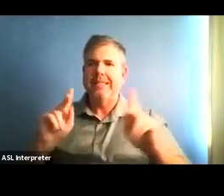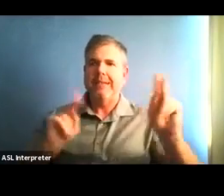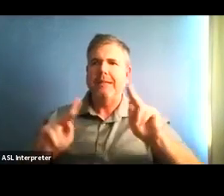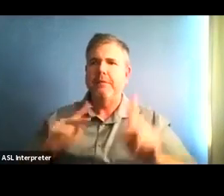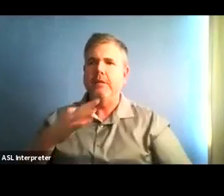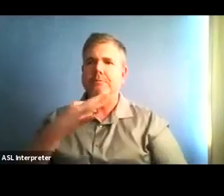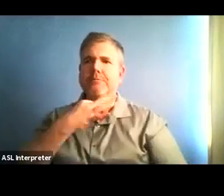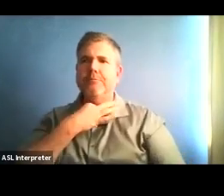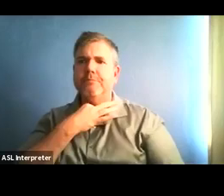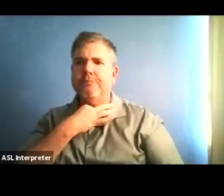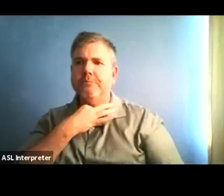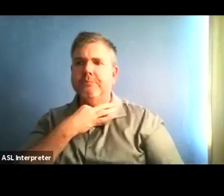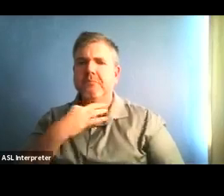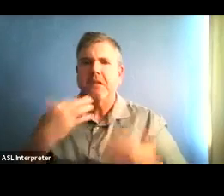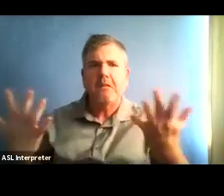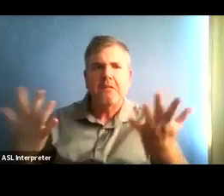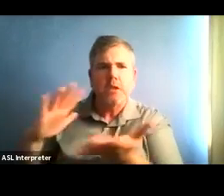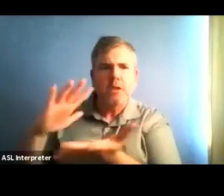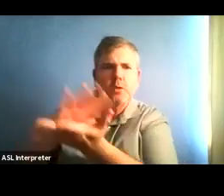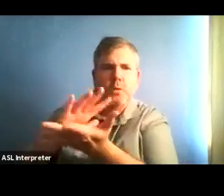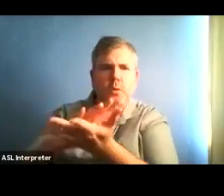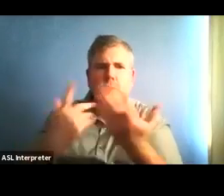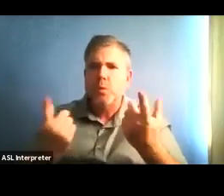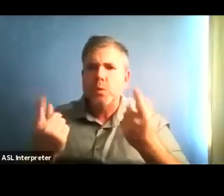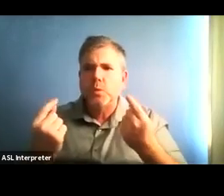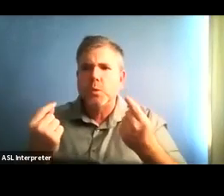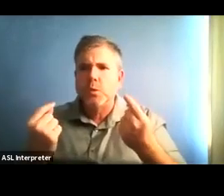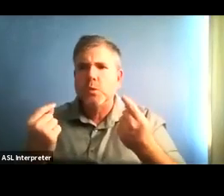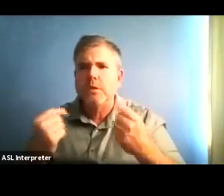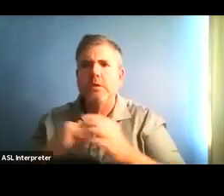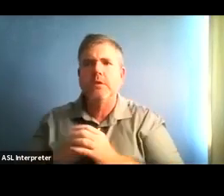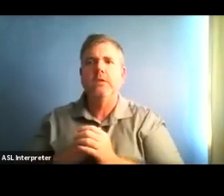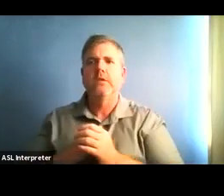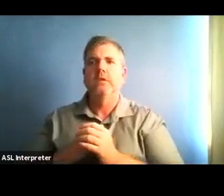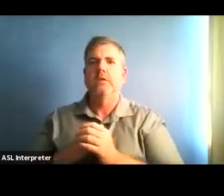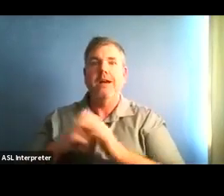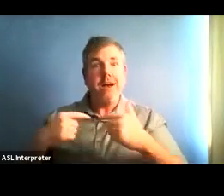a single person but the community as a whole. It's our ability to slow the spread of the